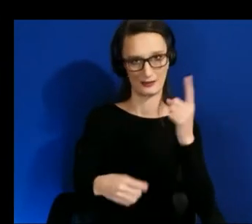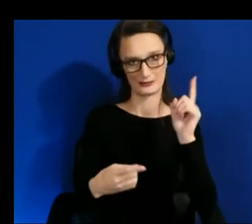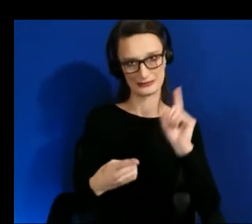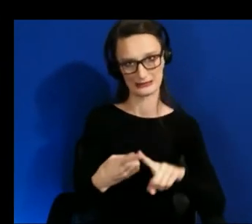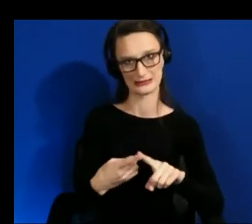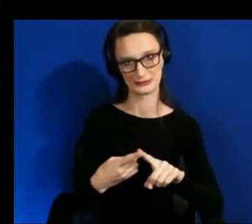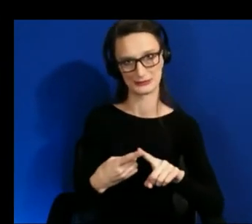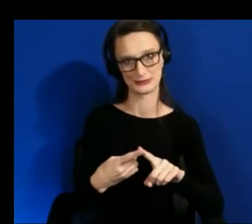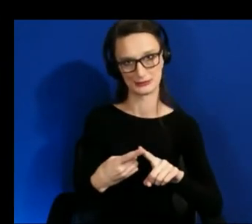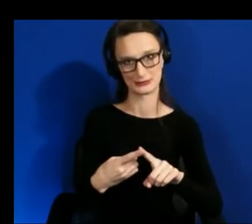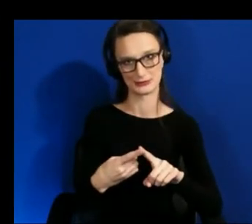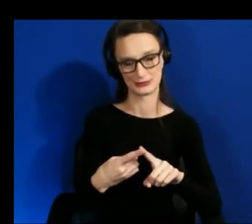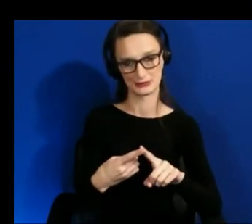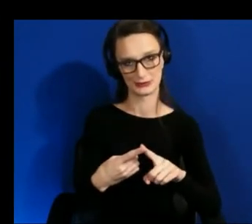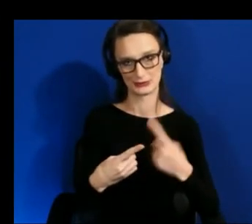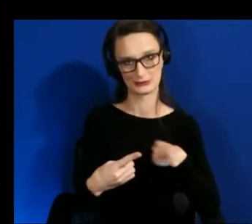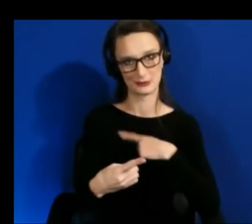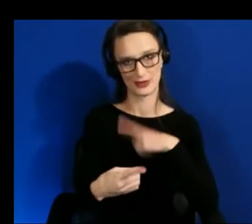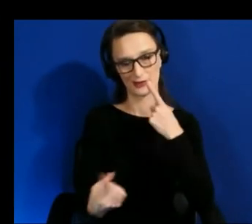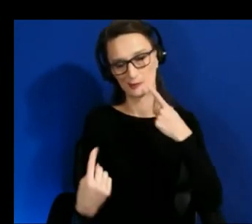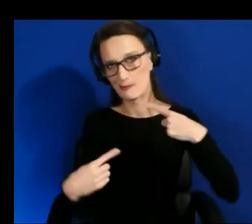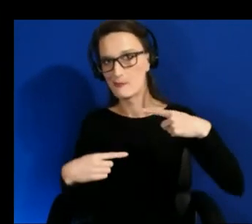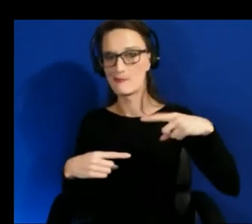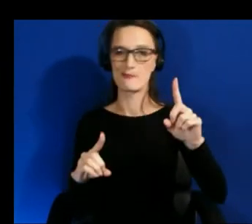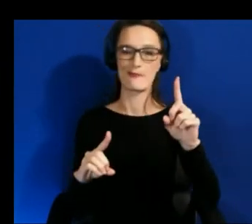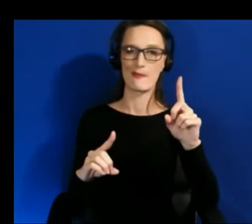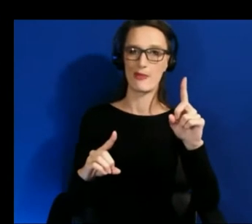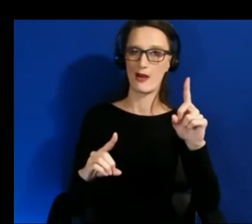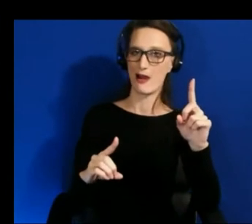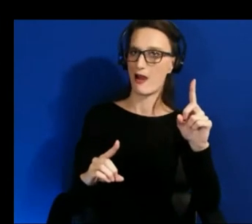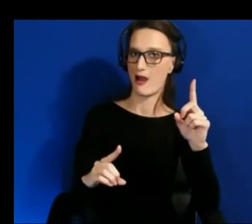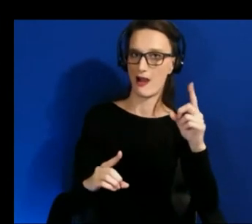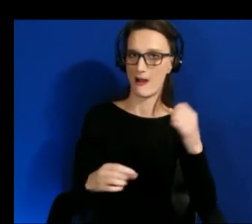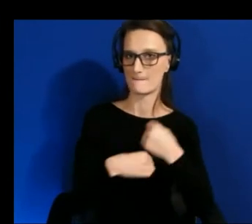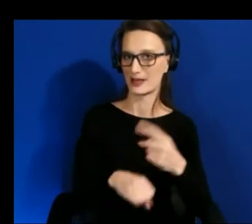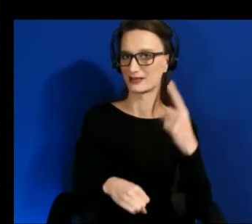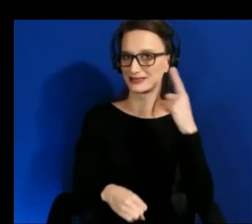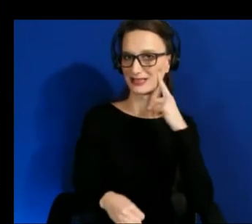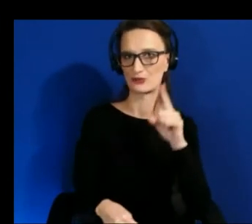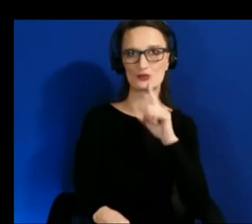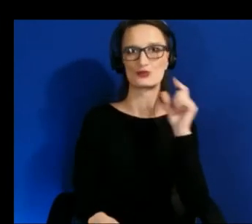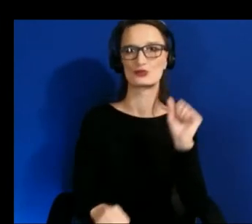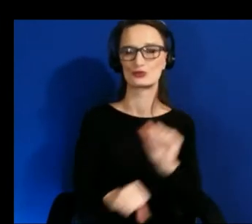get to that point where you know it sounded just like a real ball um but that's really interesting